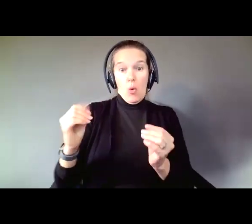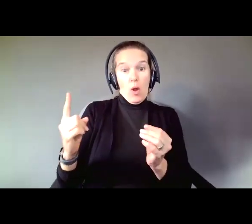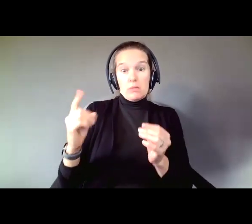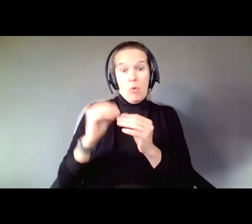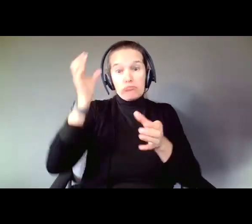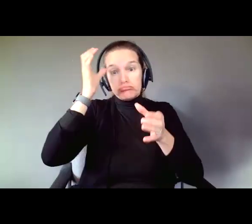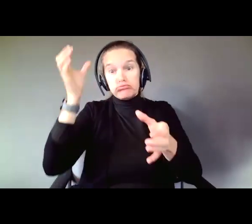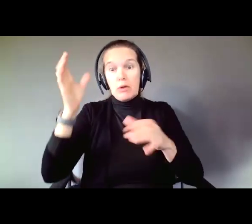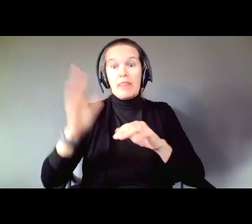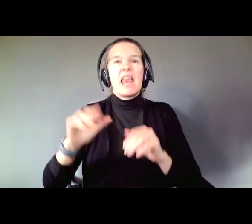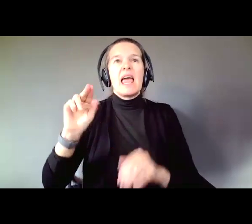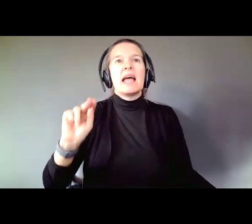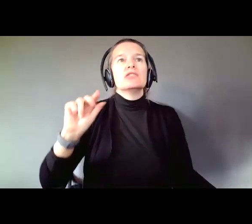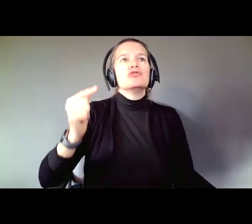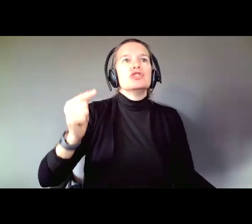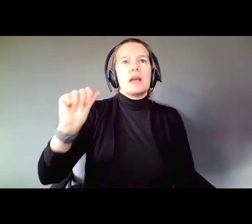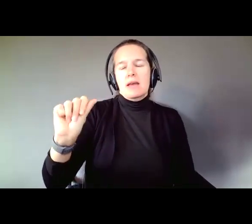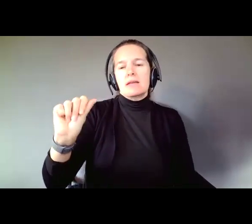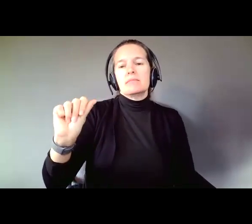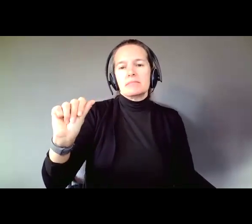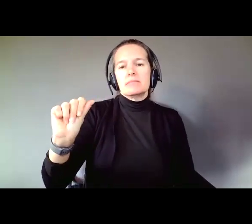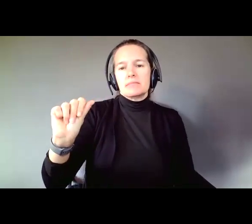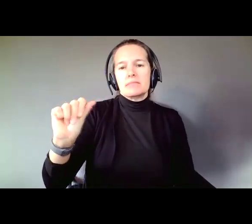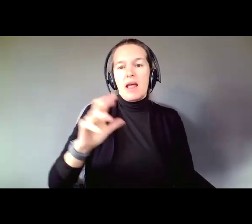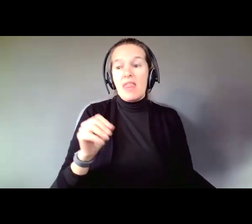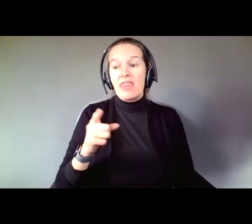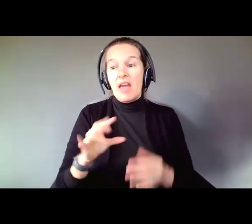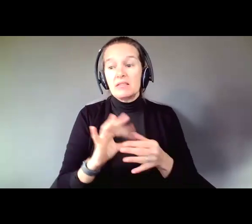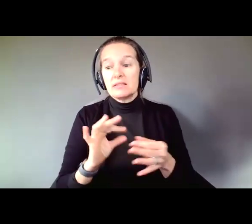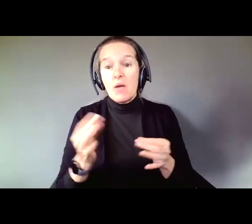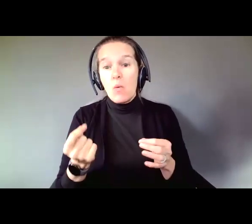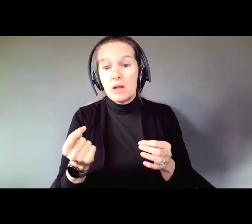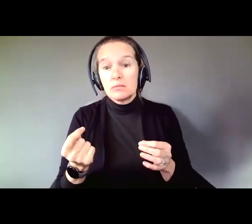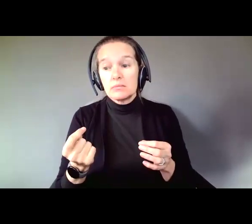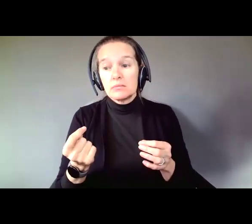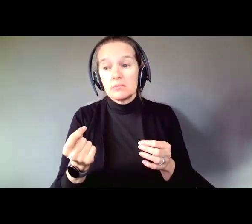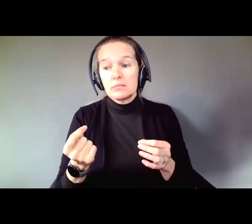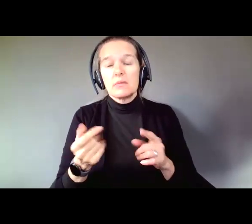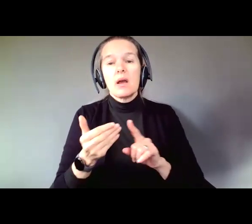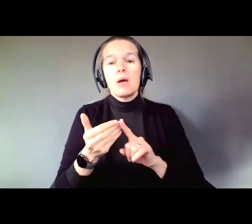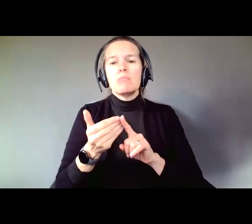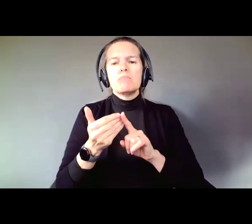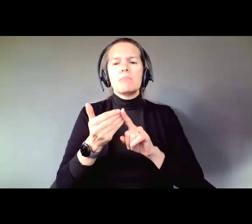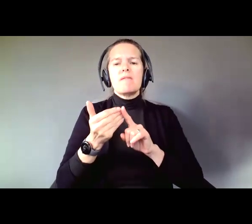And this is what they say. Before guardianship, try something else.